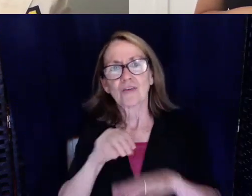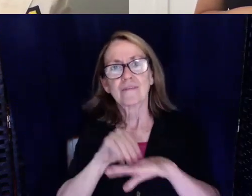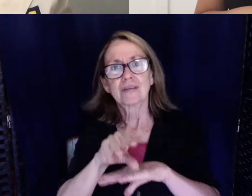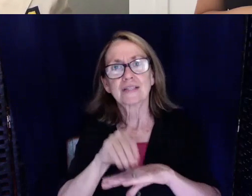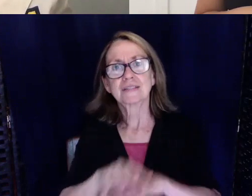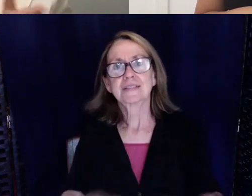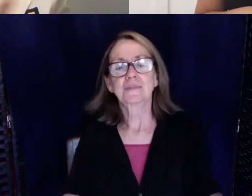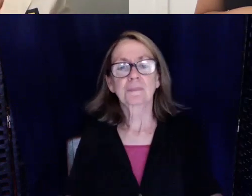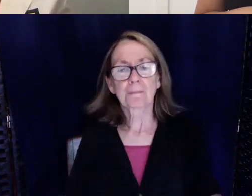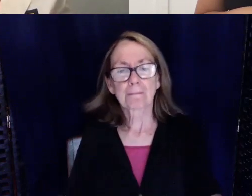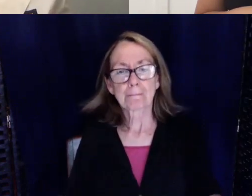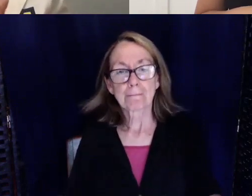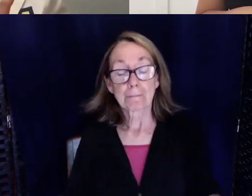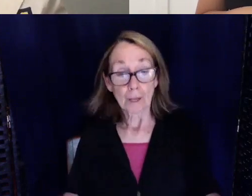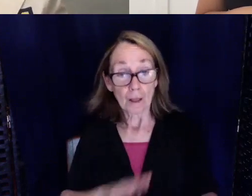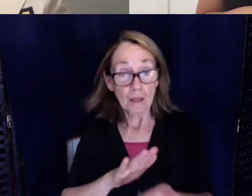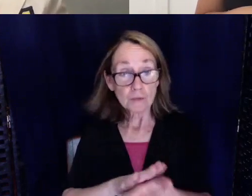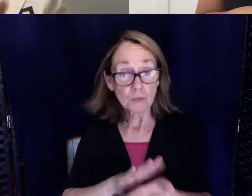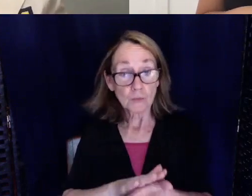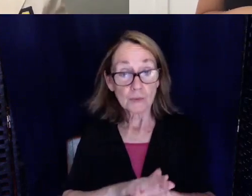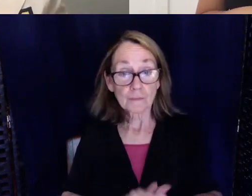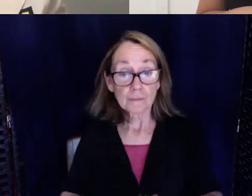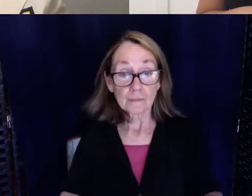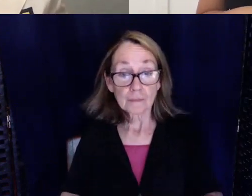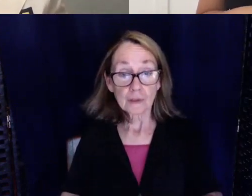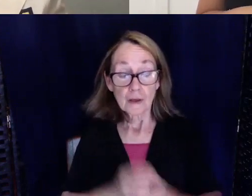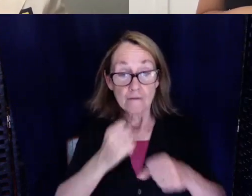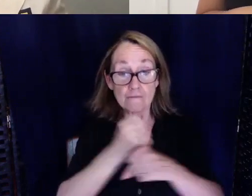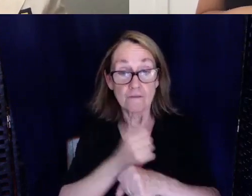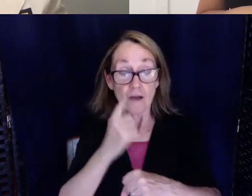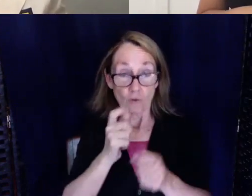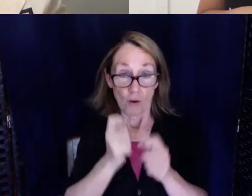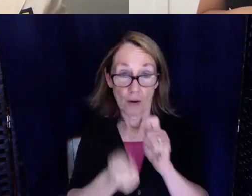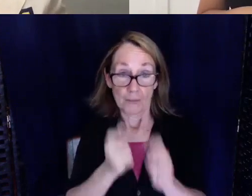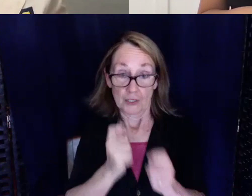For school make sure that you fight for your accommodations.